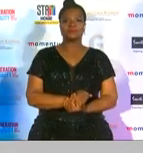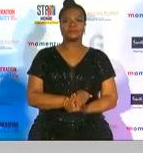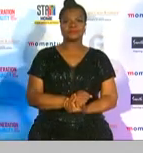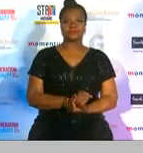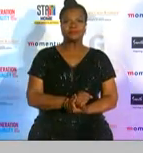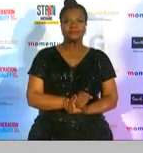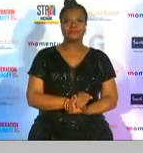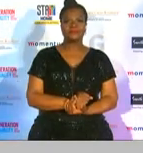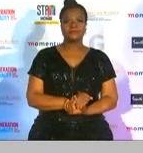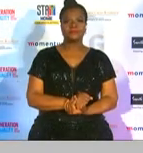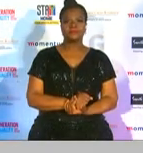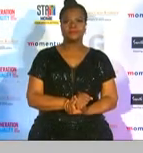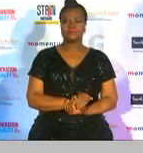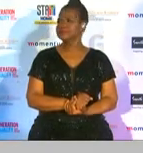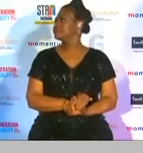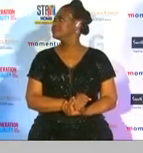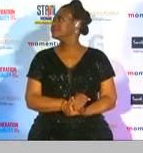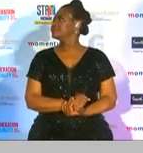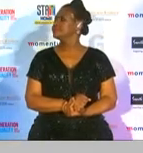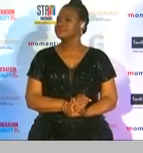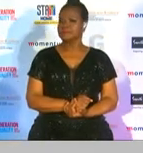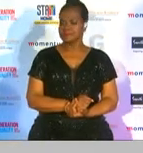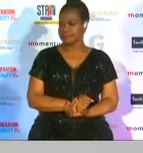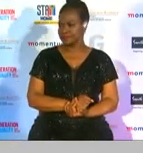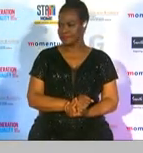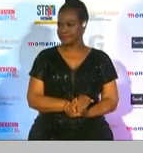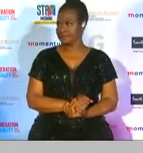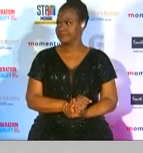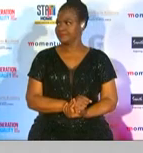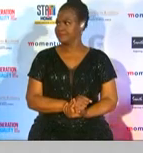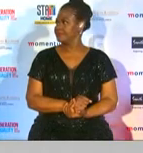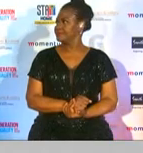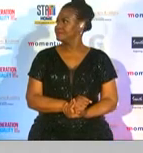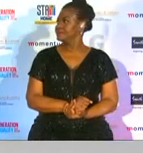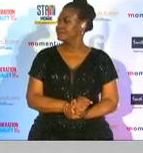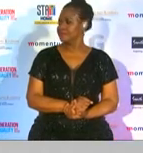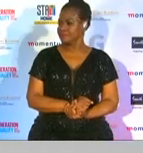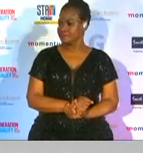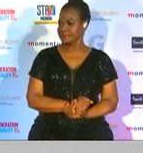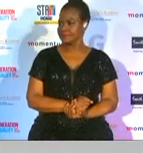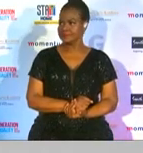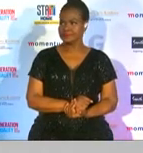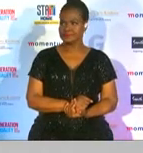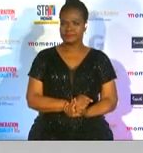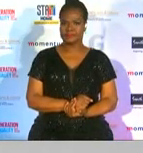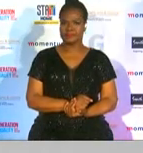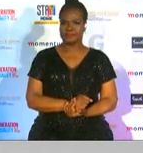culture notaway mafu and group chief marketing officer of momentum metropolitan holdings nontokozo